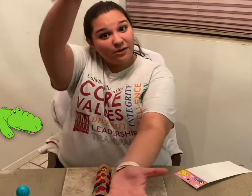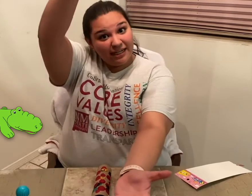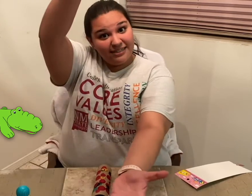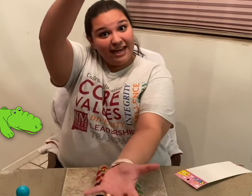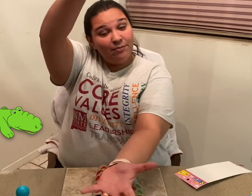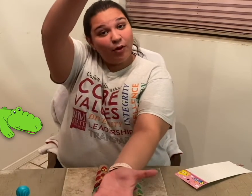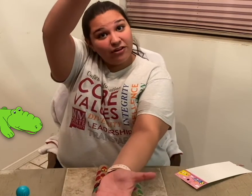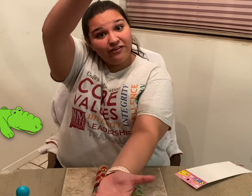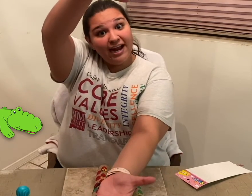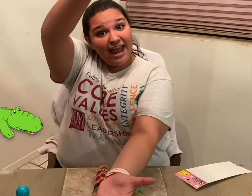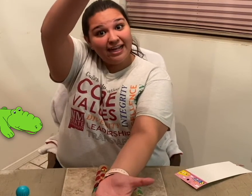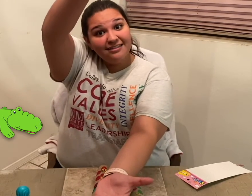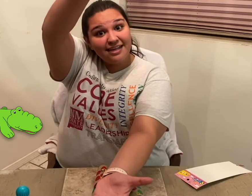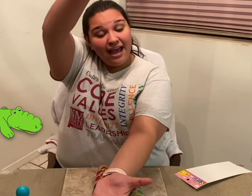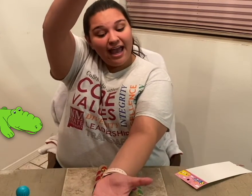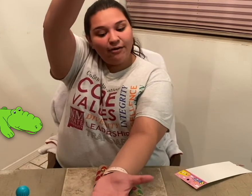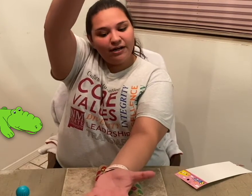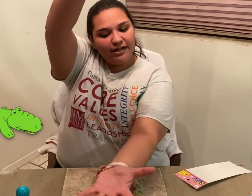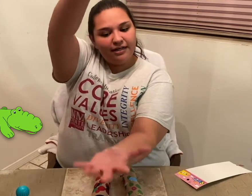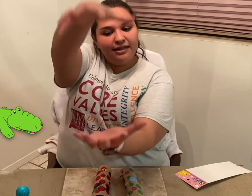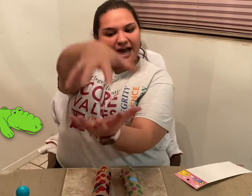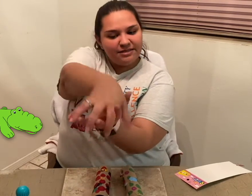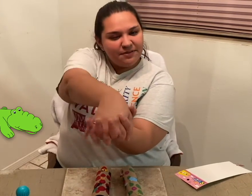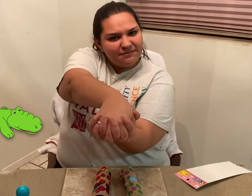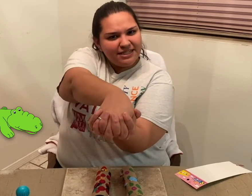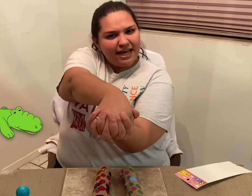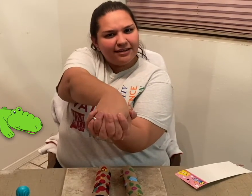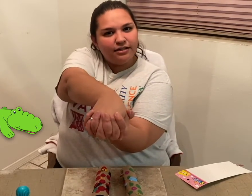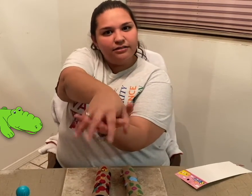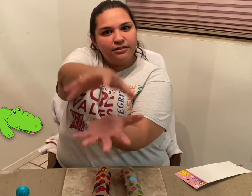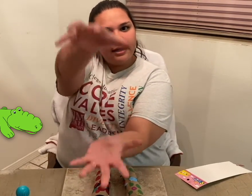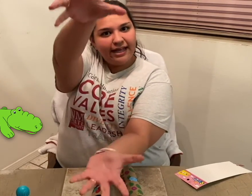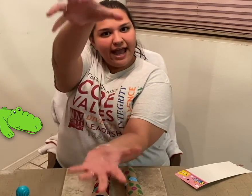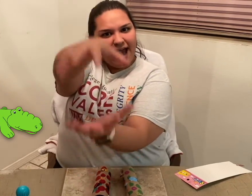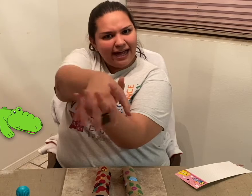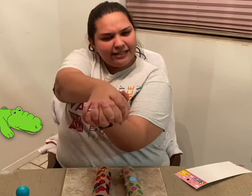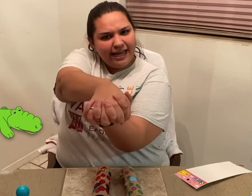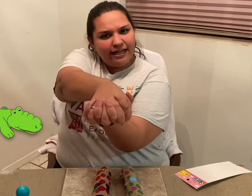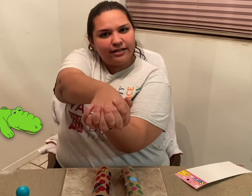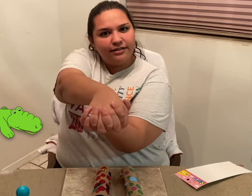going to take both of our hands, and we're going to clasp them together like "alligator" (signs 'alligator').